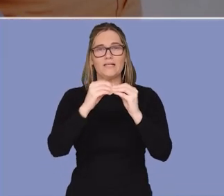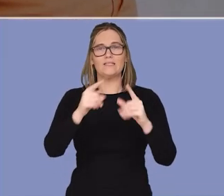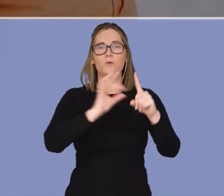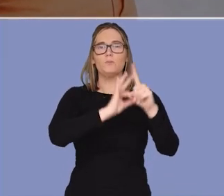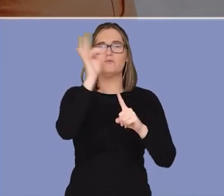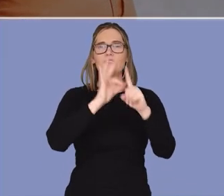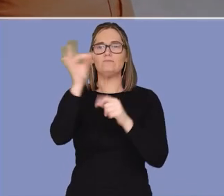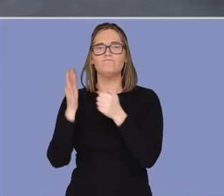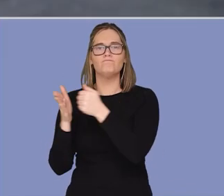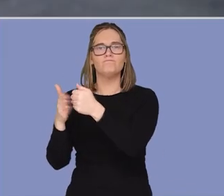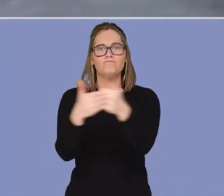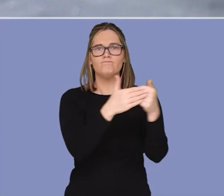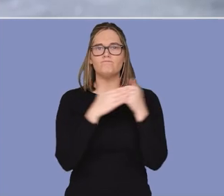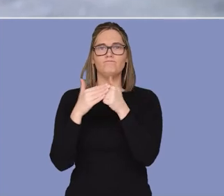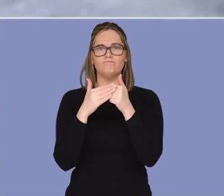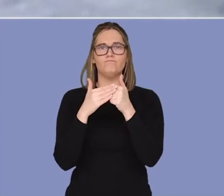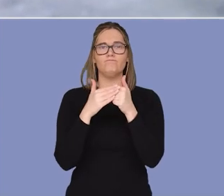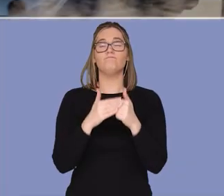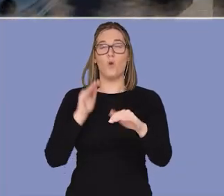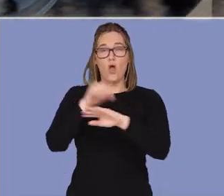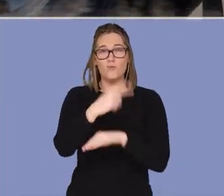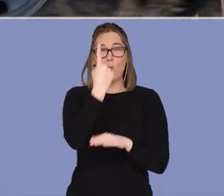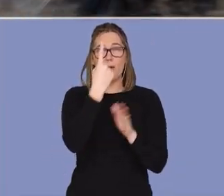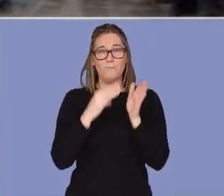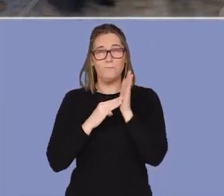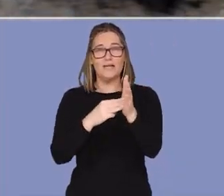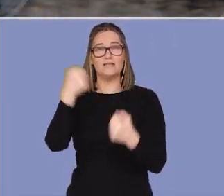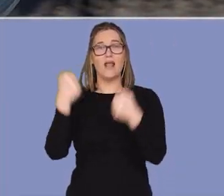maintain and improve our network operations. We're recycling over 1 million tyres and